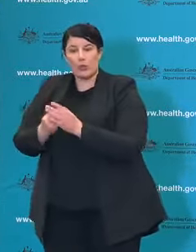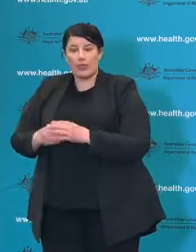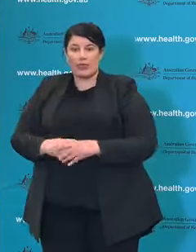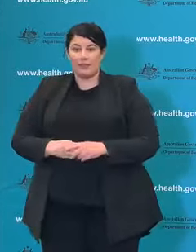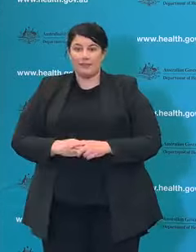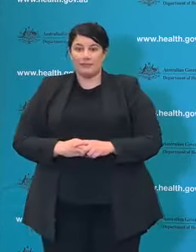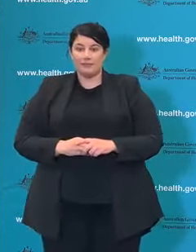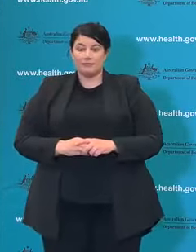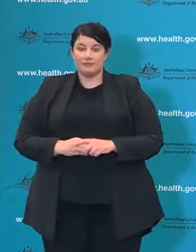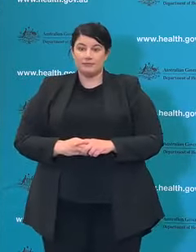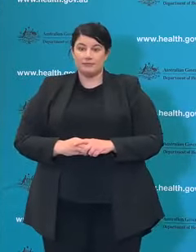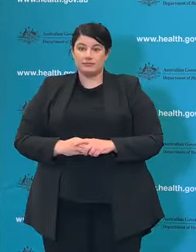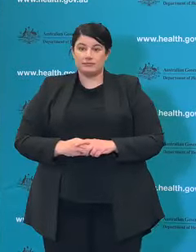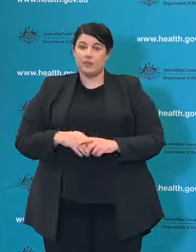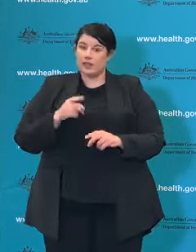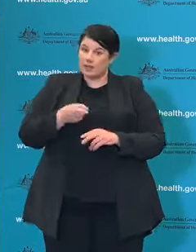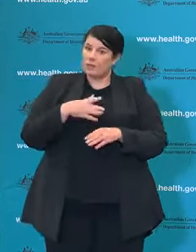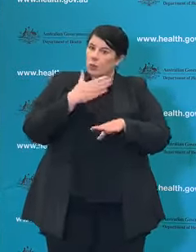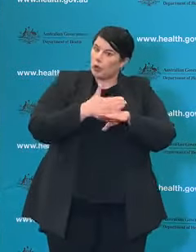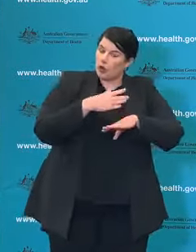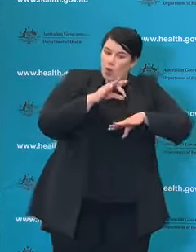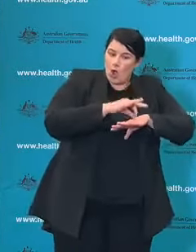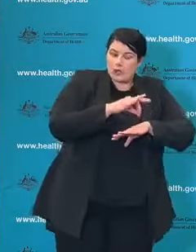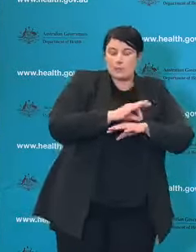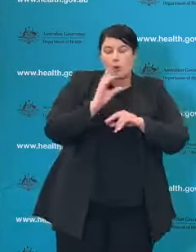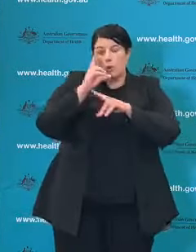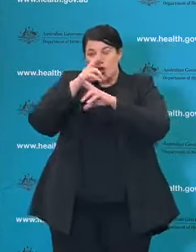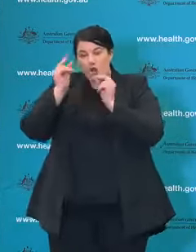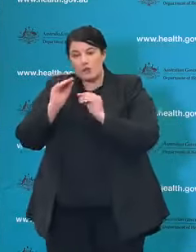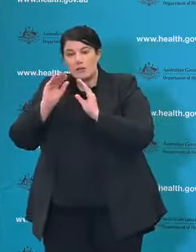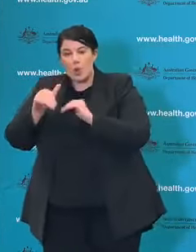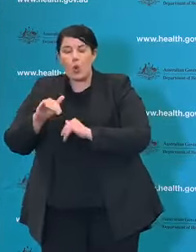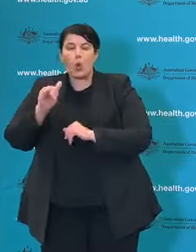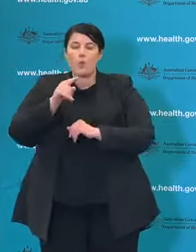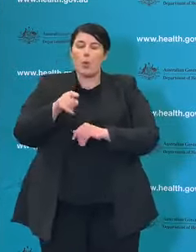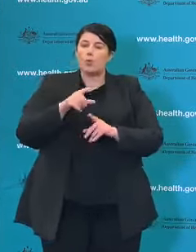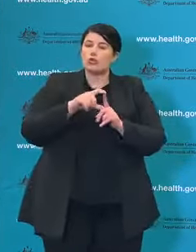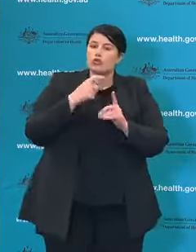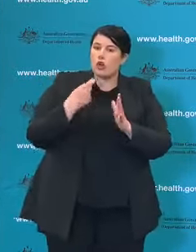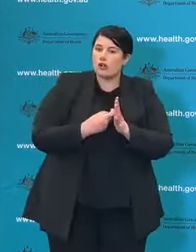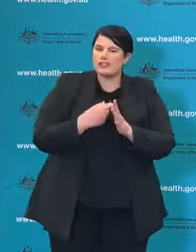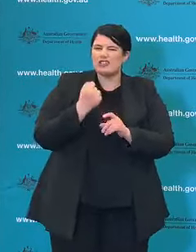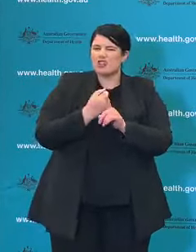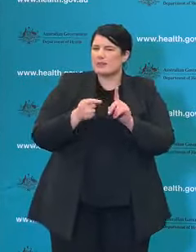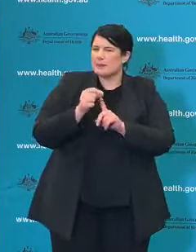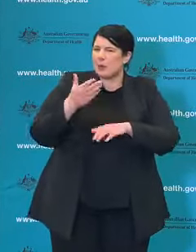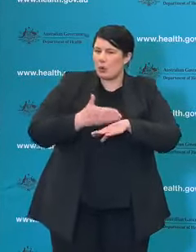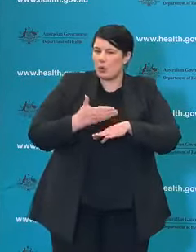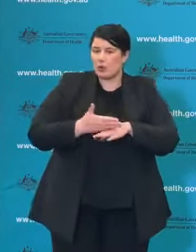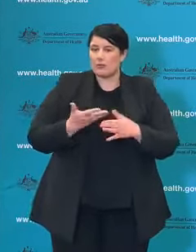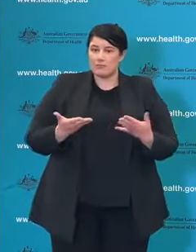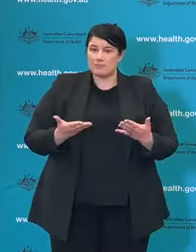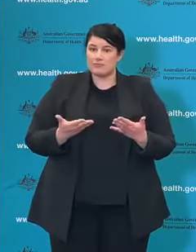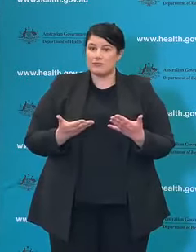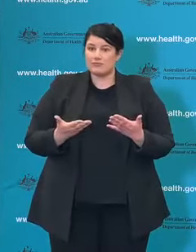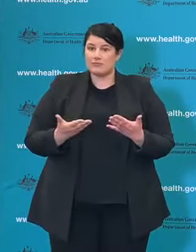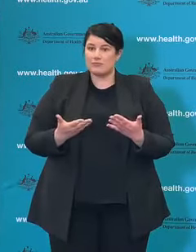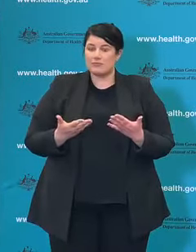worker's family or you're the friend of a health care worker, do what I've done this week and just pick